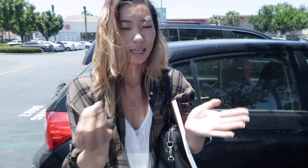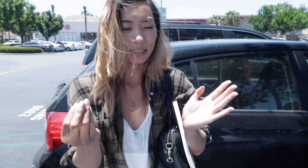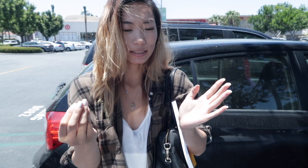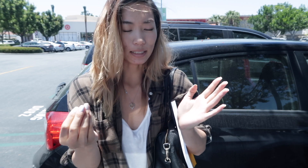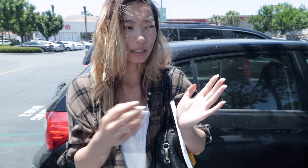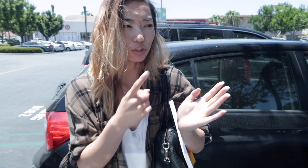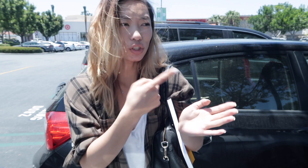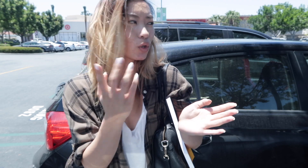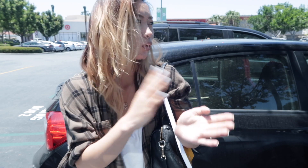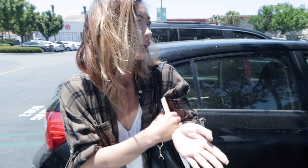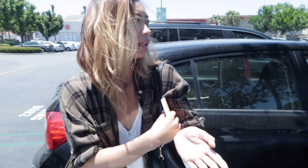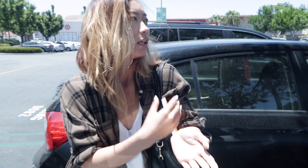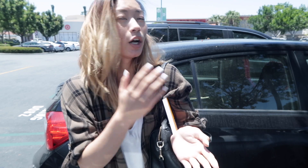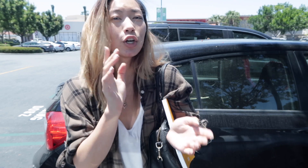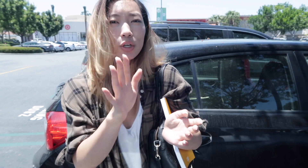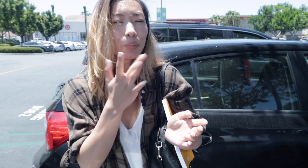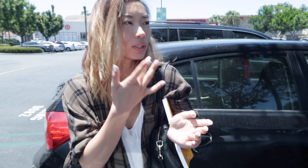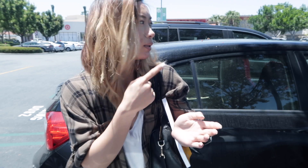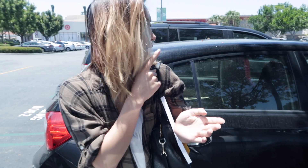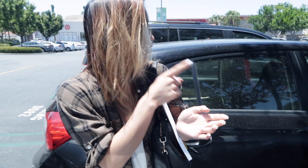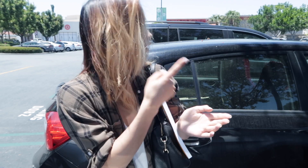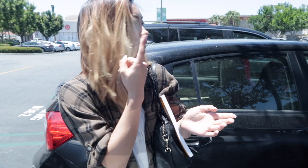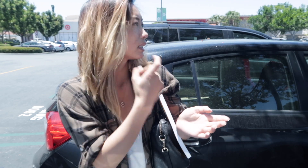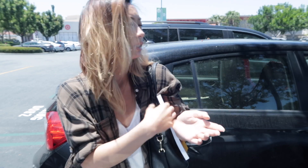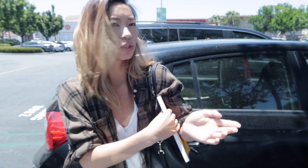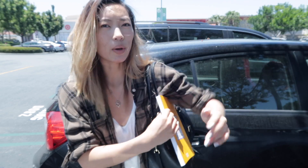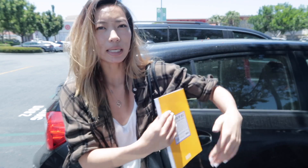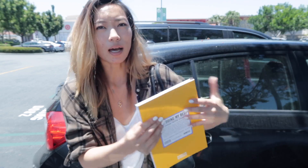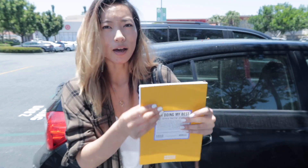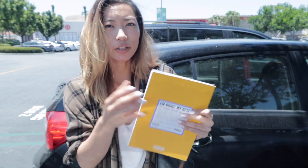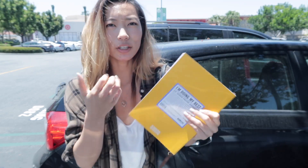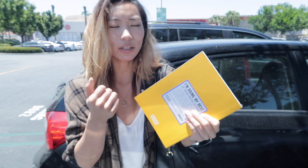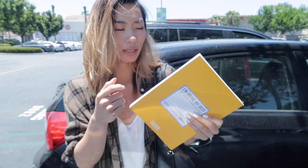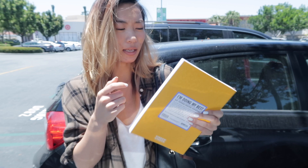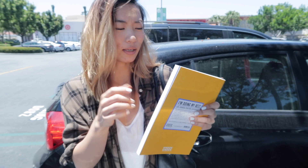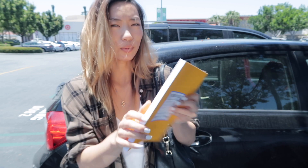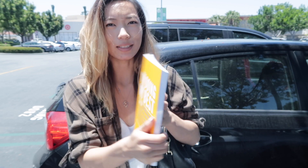and She's so great. Her birthday was actually recently and I got her one of